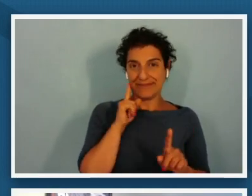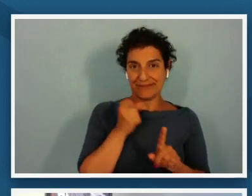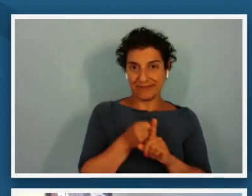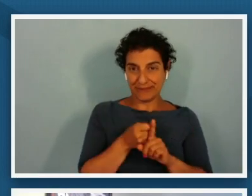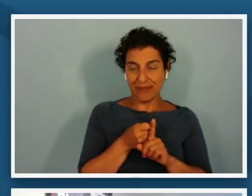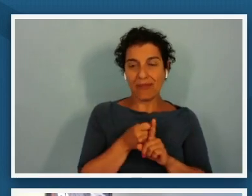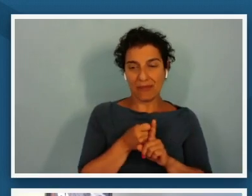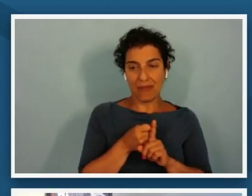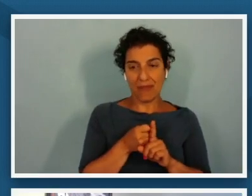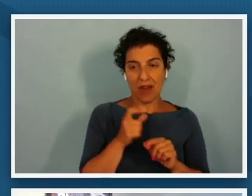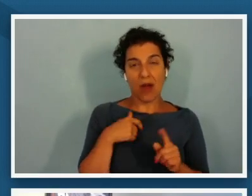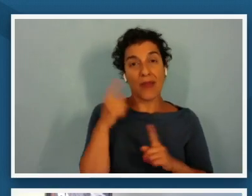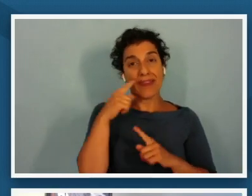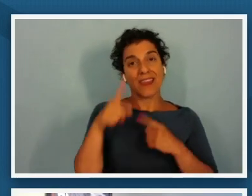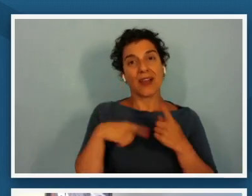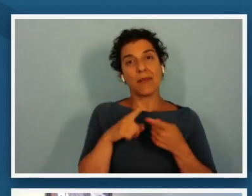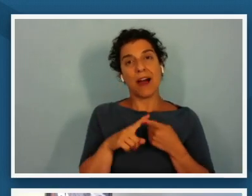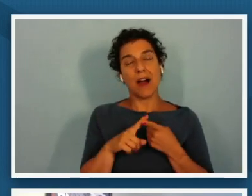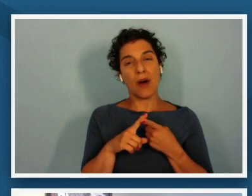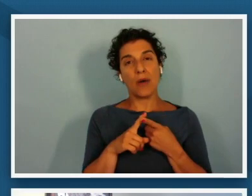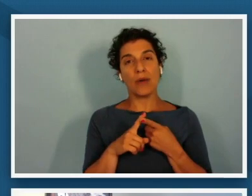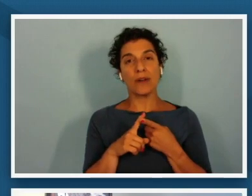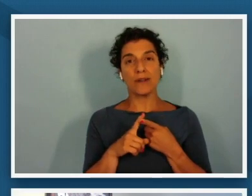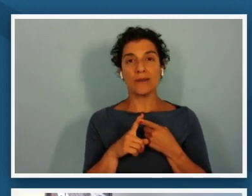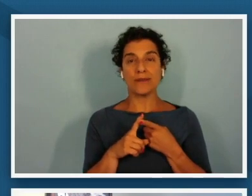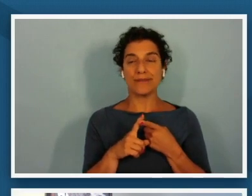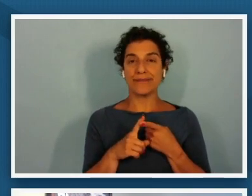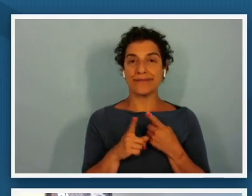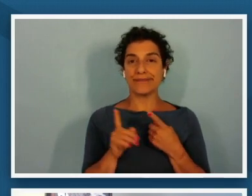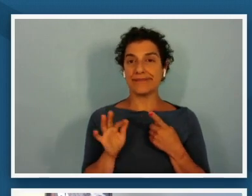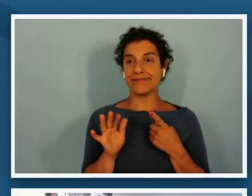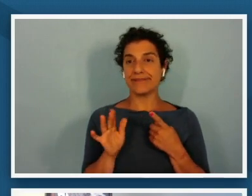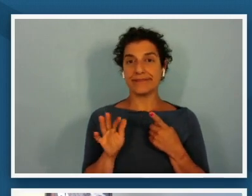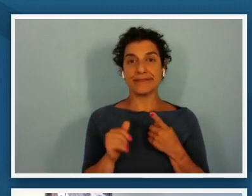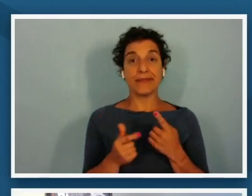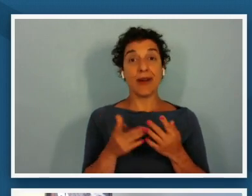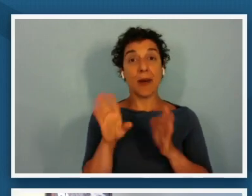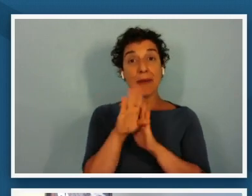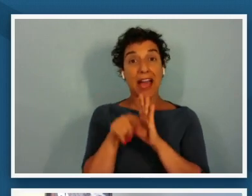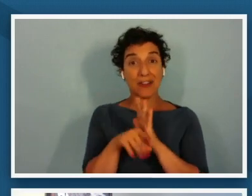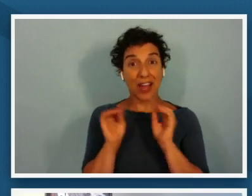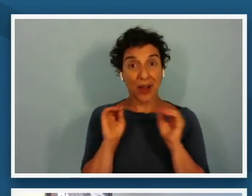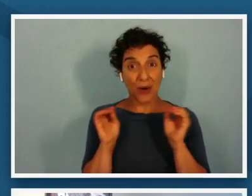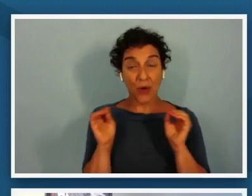the sort of